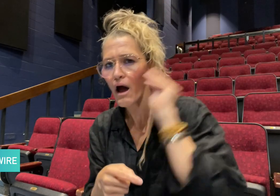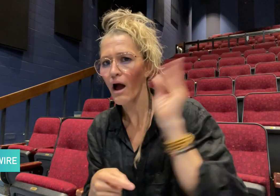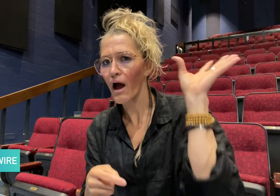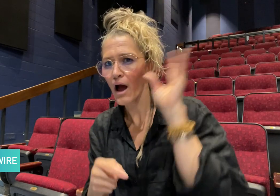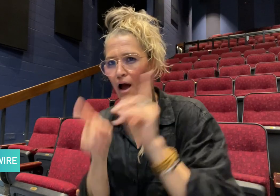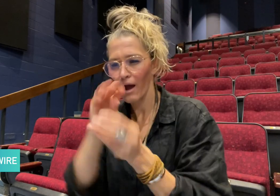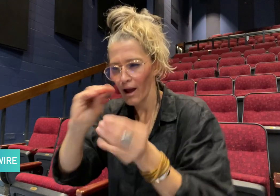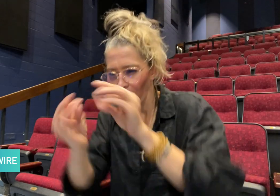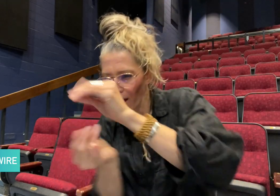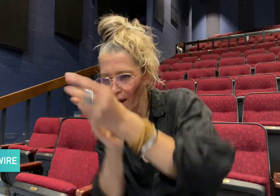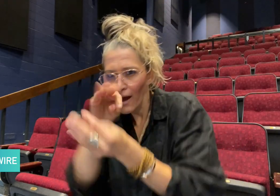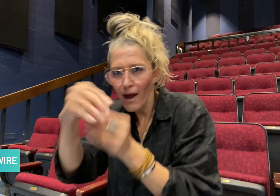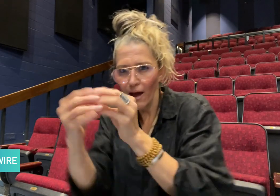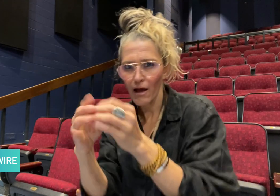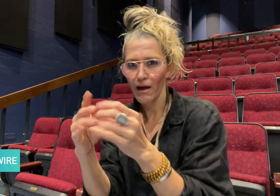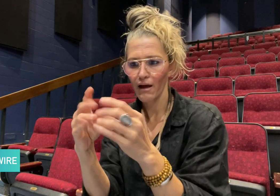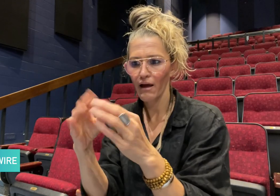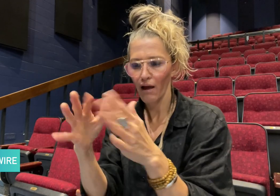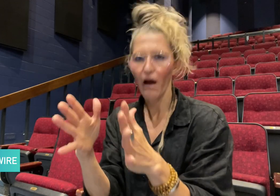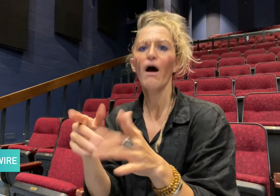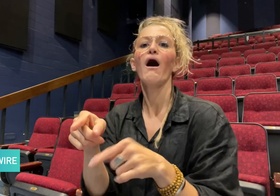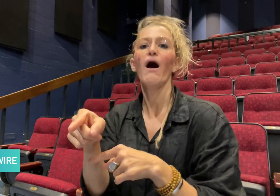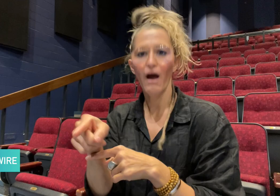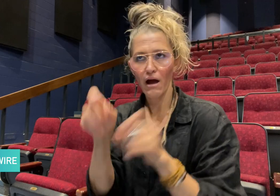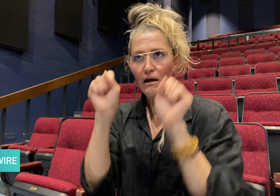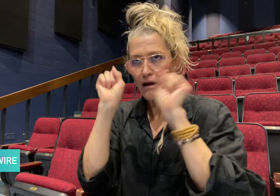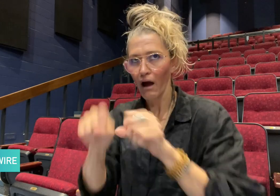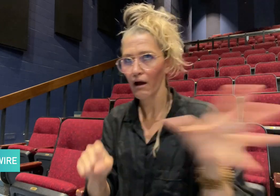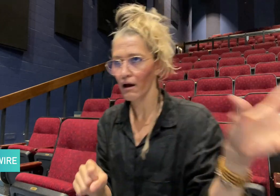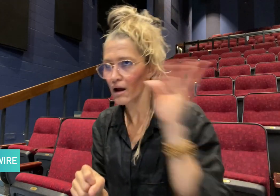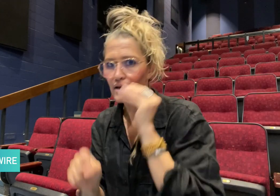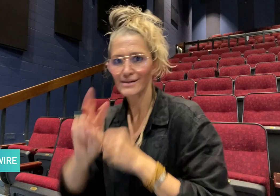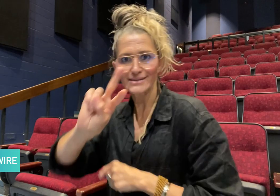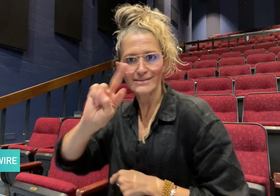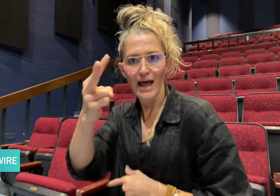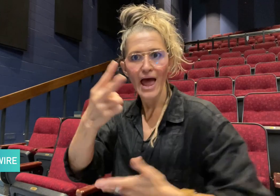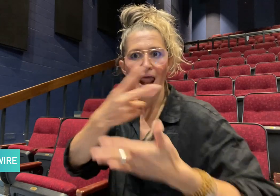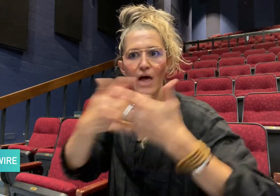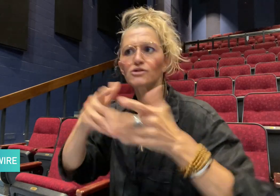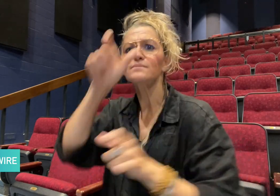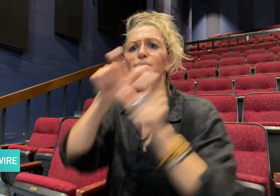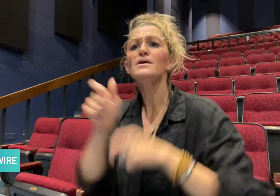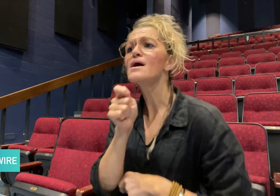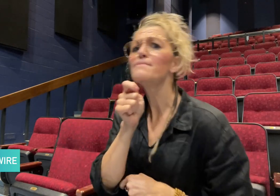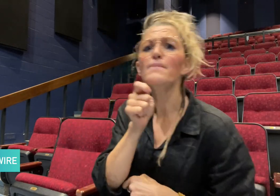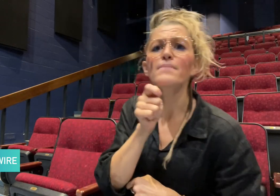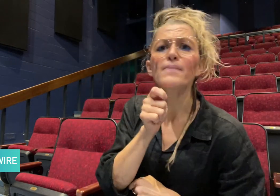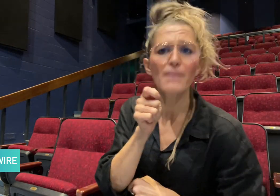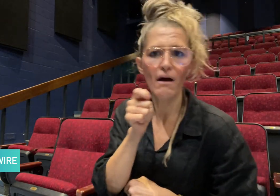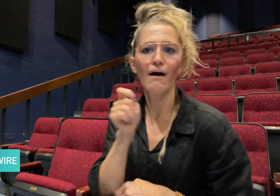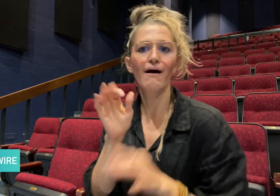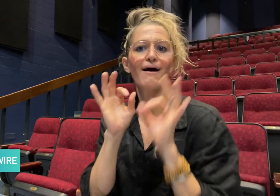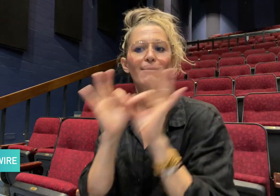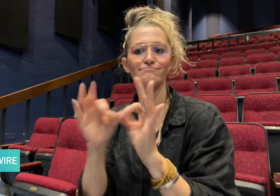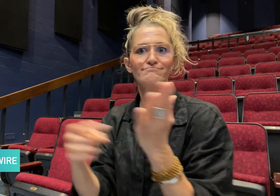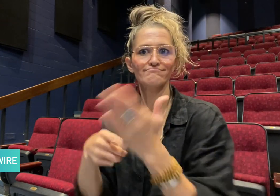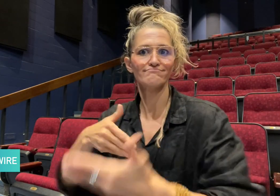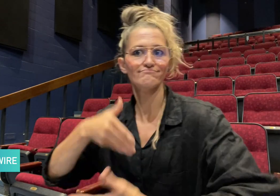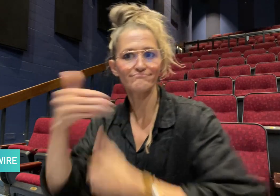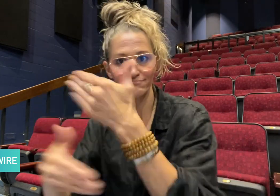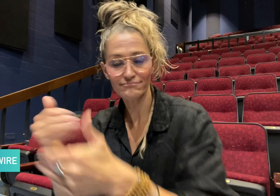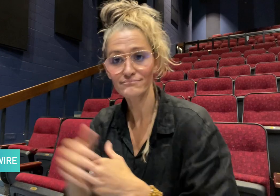the technology how to understand second-language speakers.